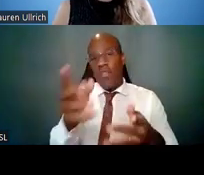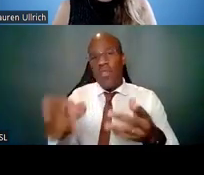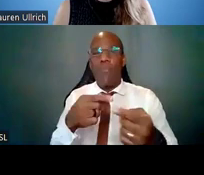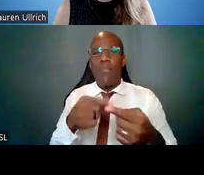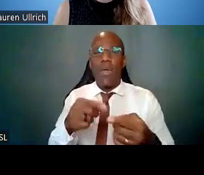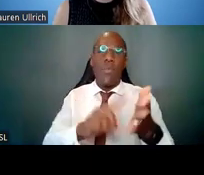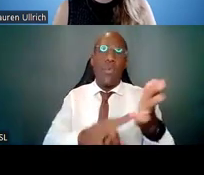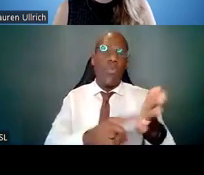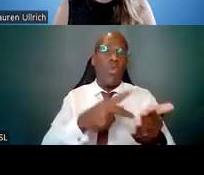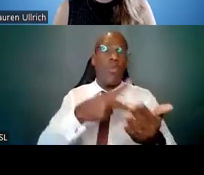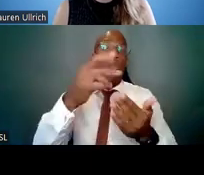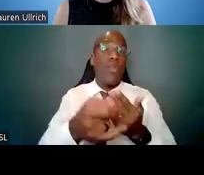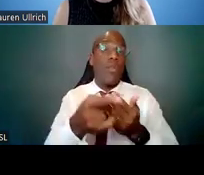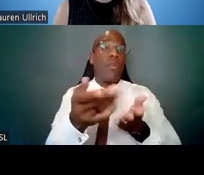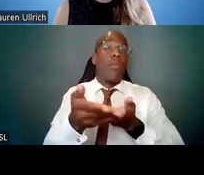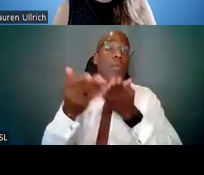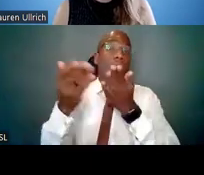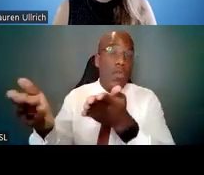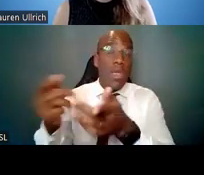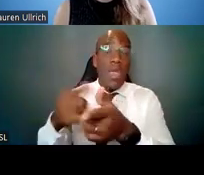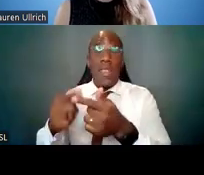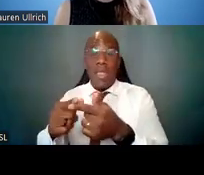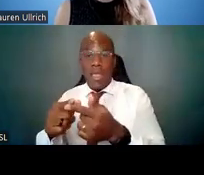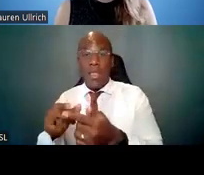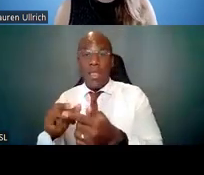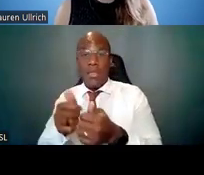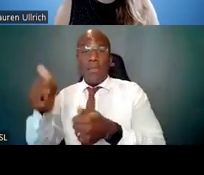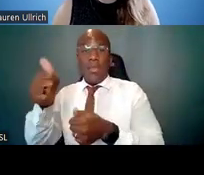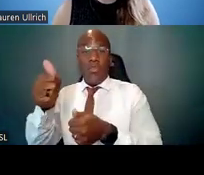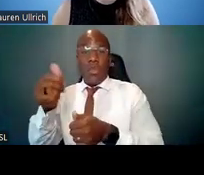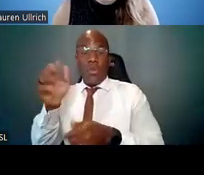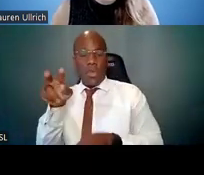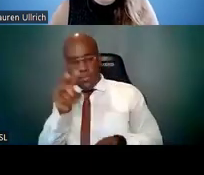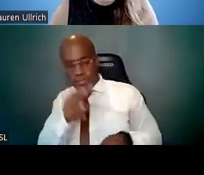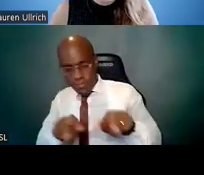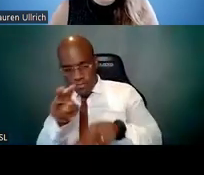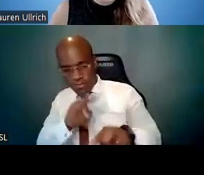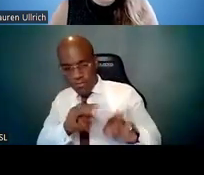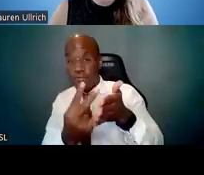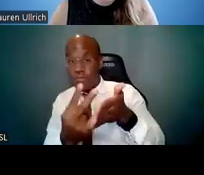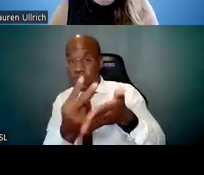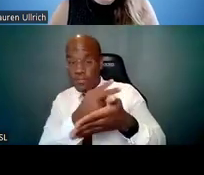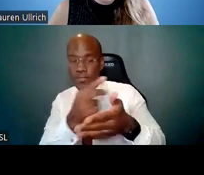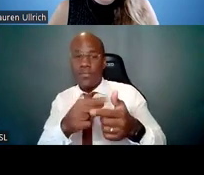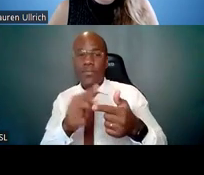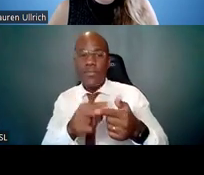Then once that's administratively reviewed, then the second phase of the K00 is awarded.